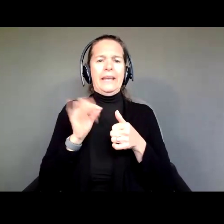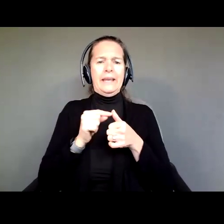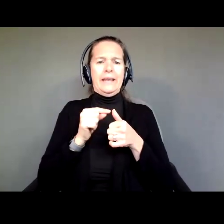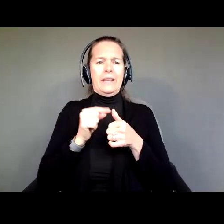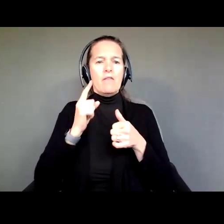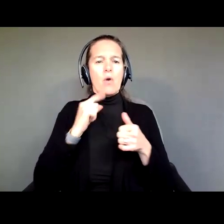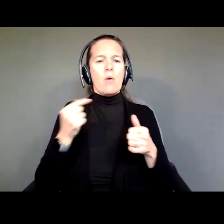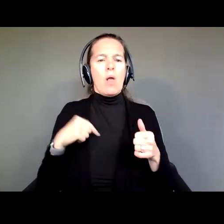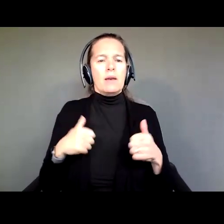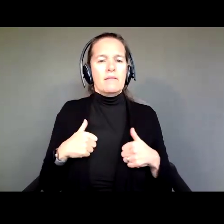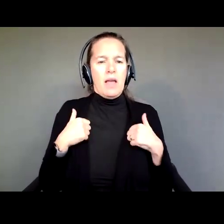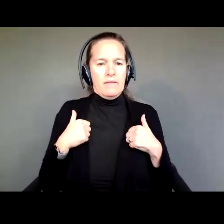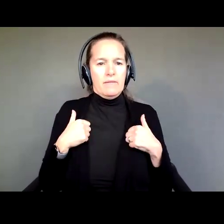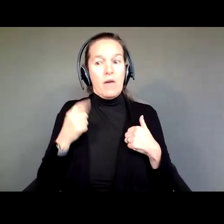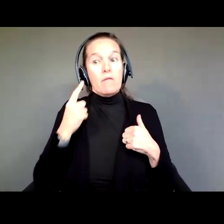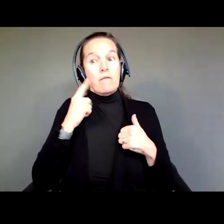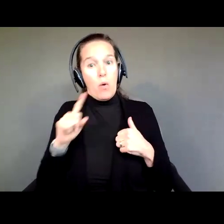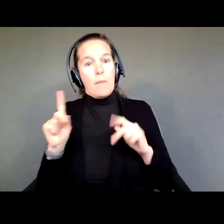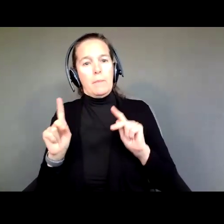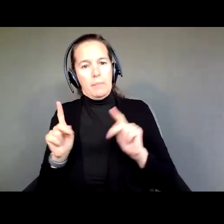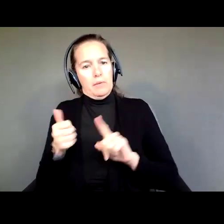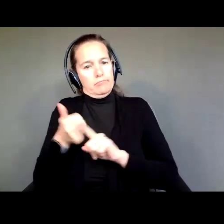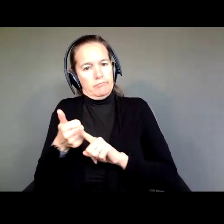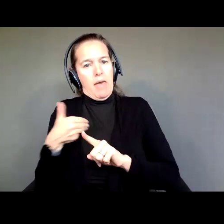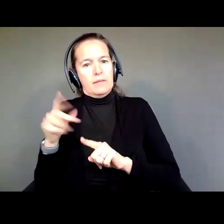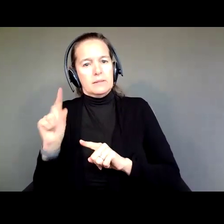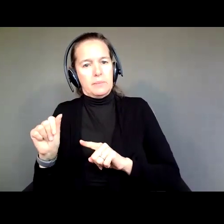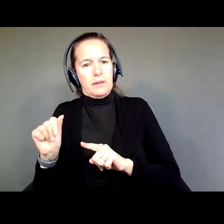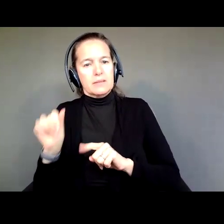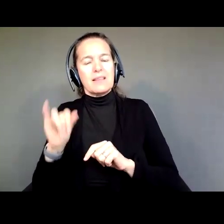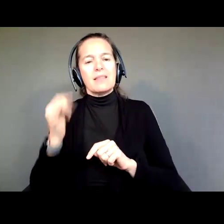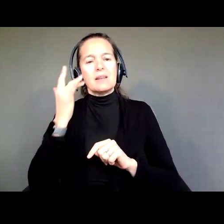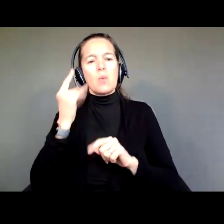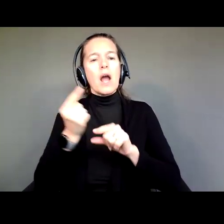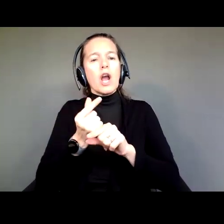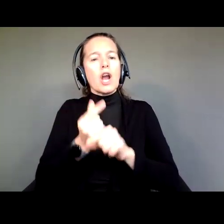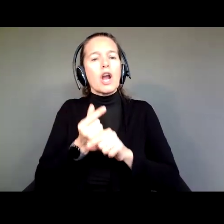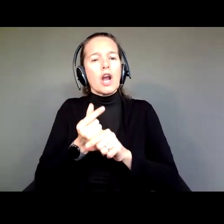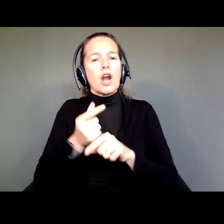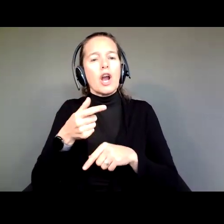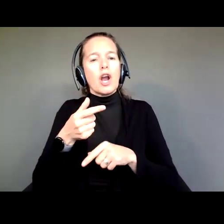of life for people with disabilities, and that's why guardianship can be so dangerous.